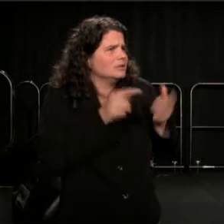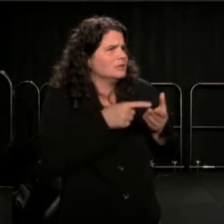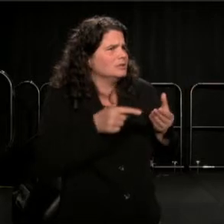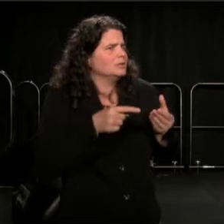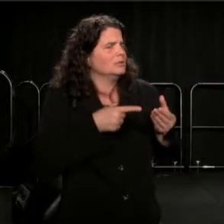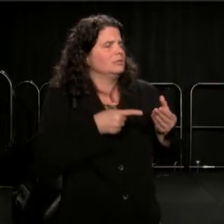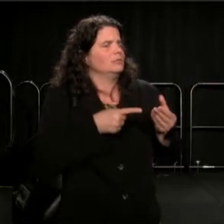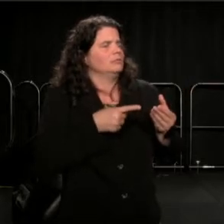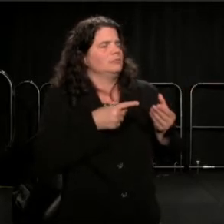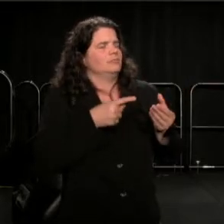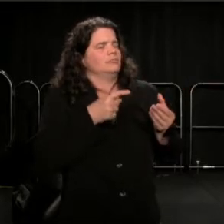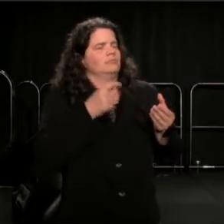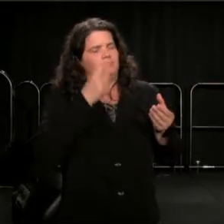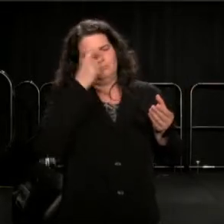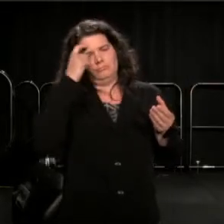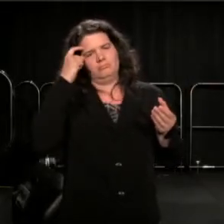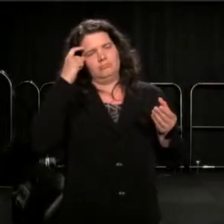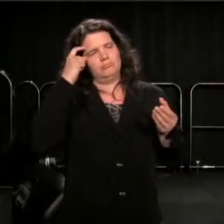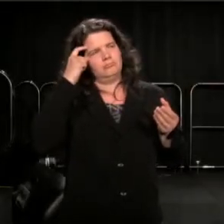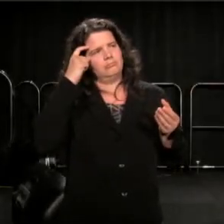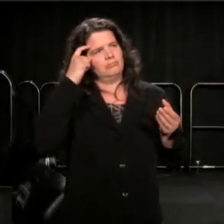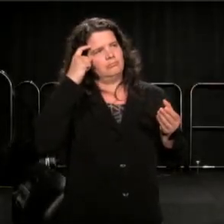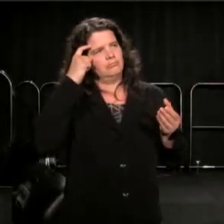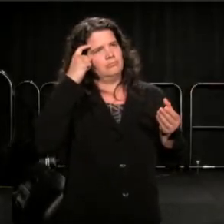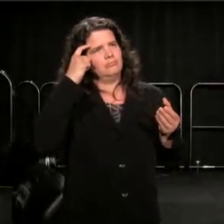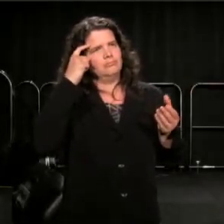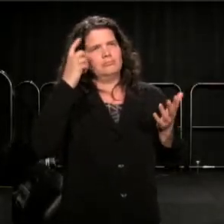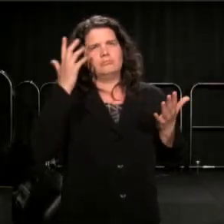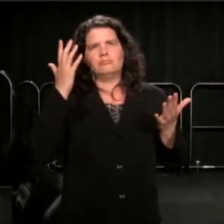So what I'm trying to get at is, I hope this horrendous,